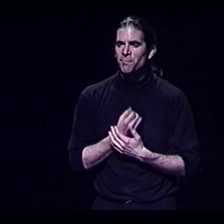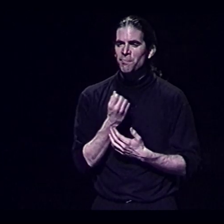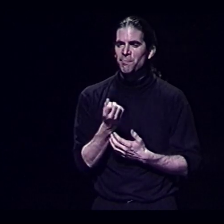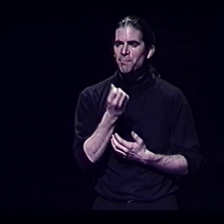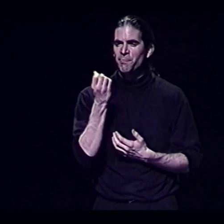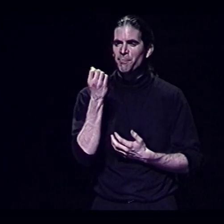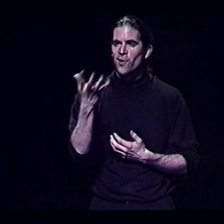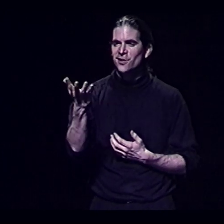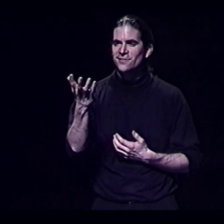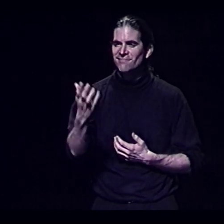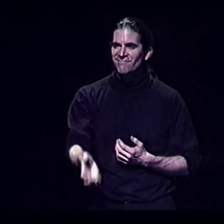Poetry